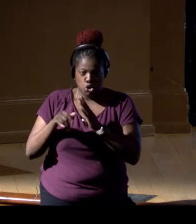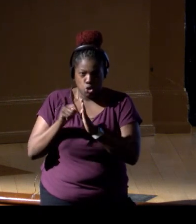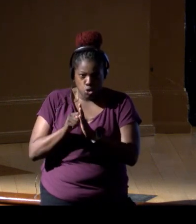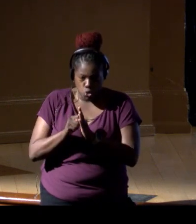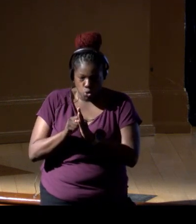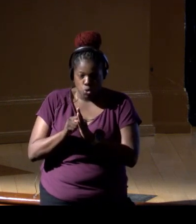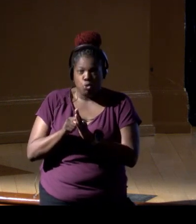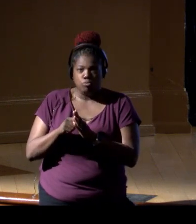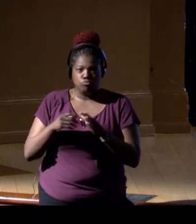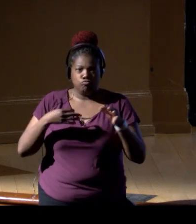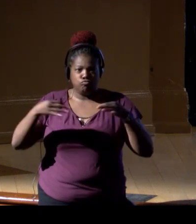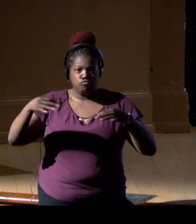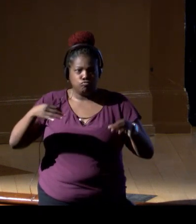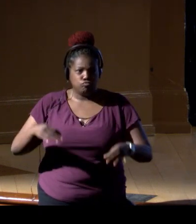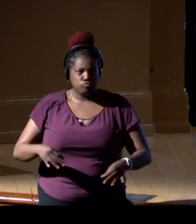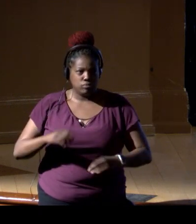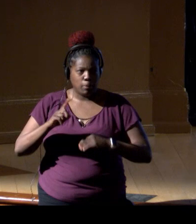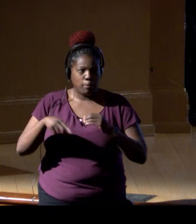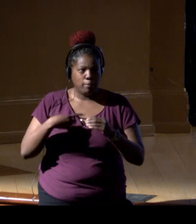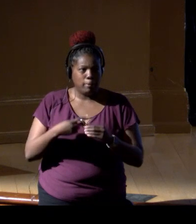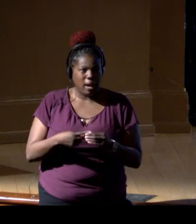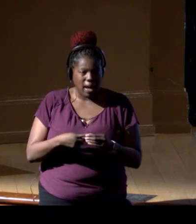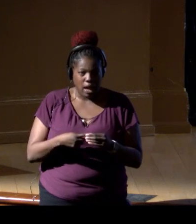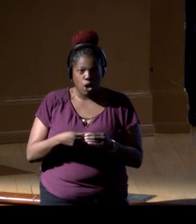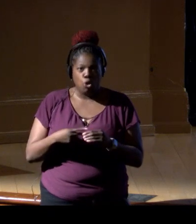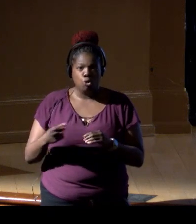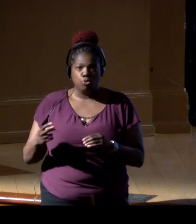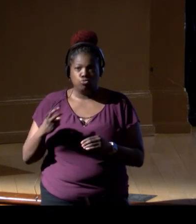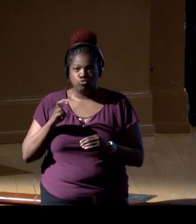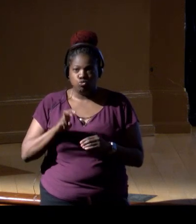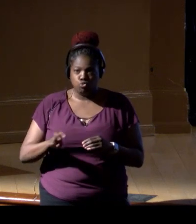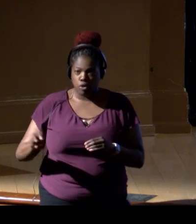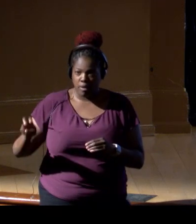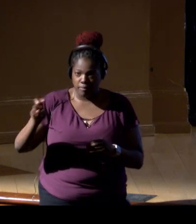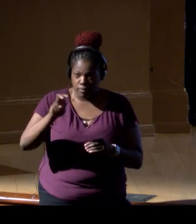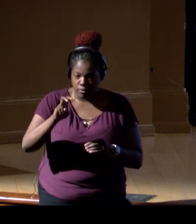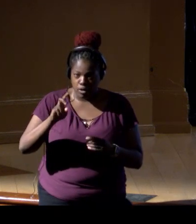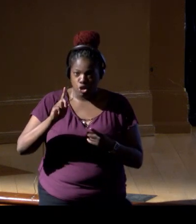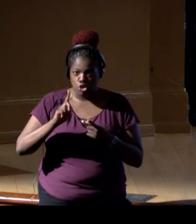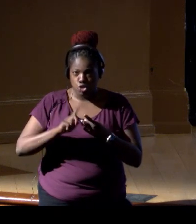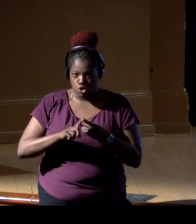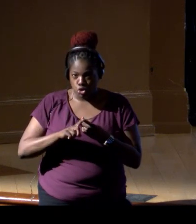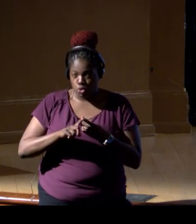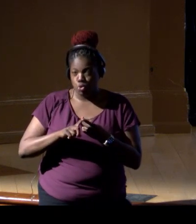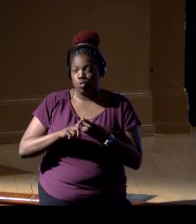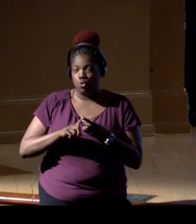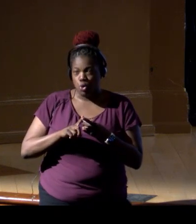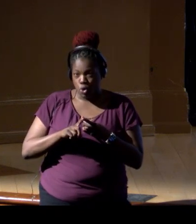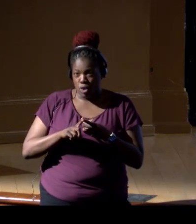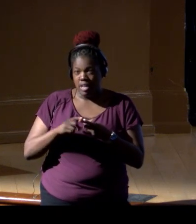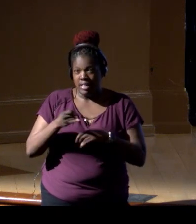It tells a story of our going back to the Line Islands to Millennium and seeing this destruction,